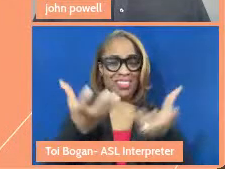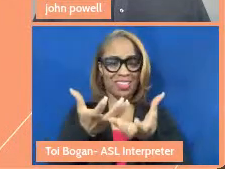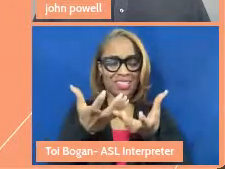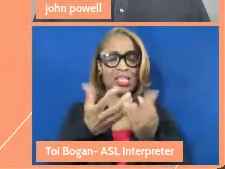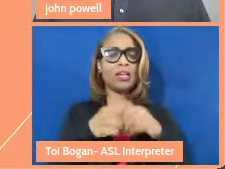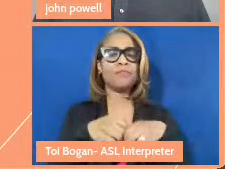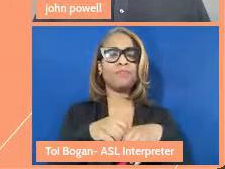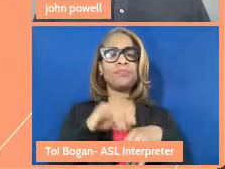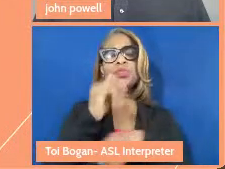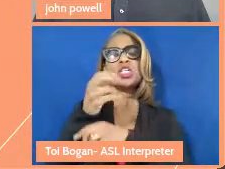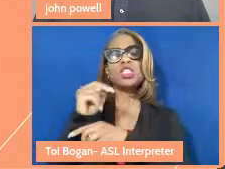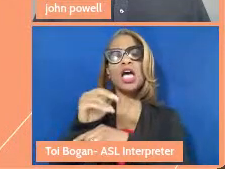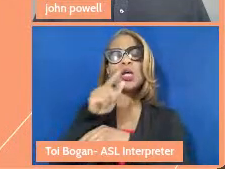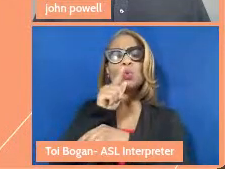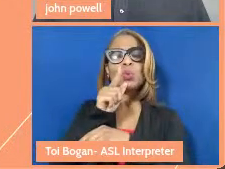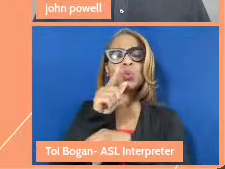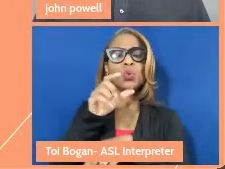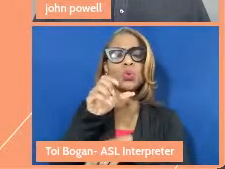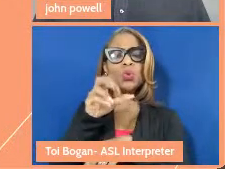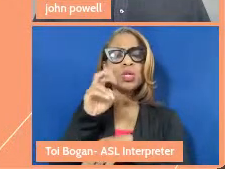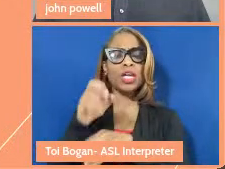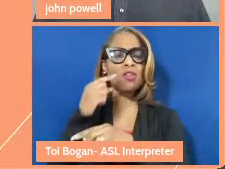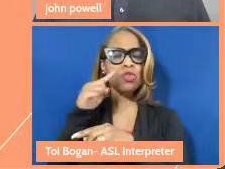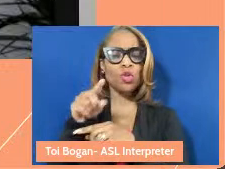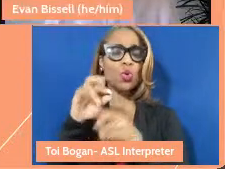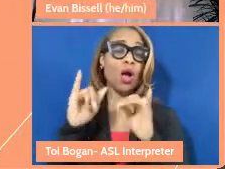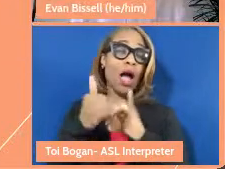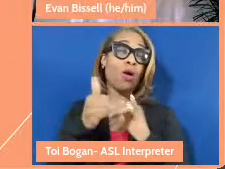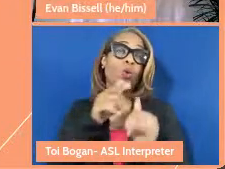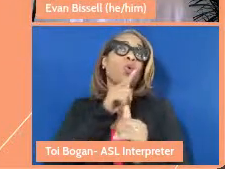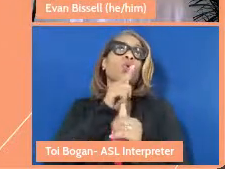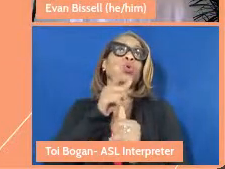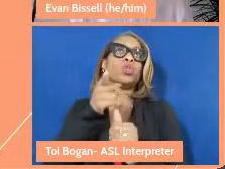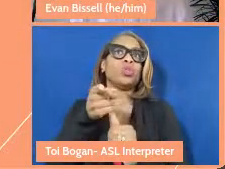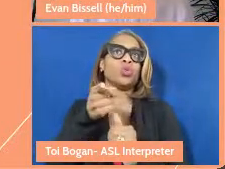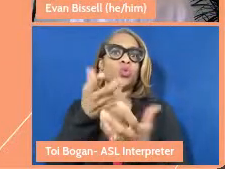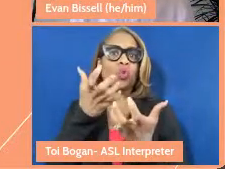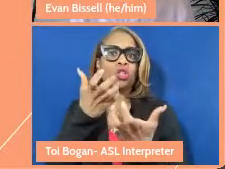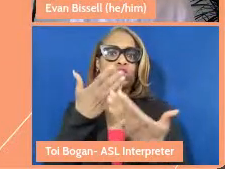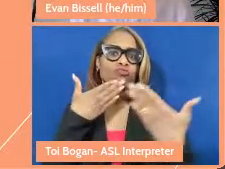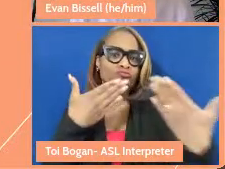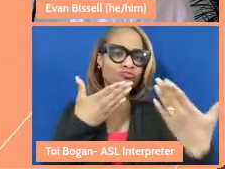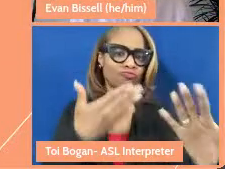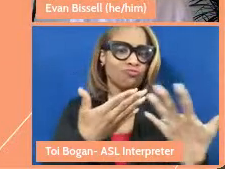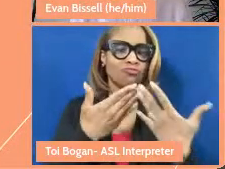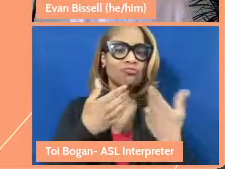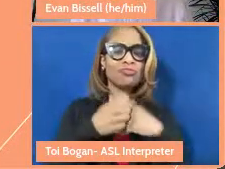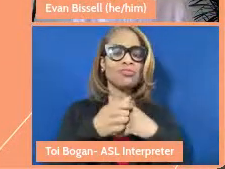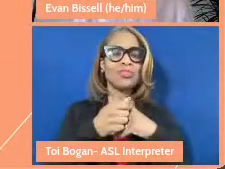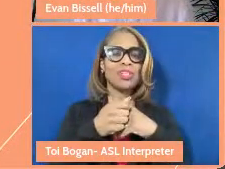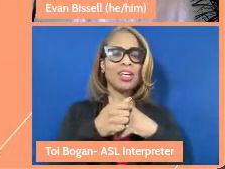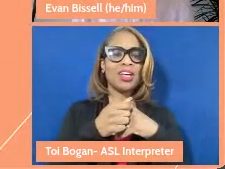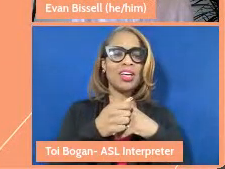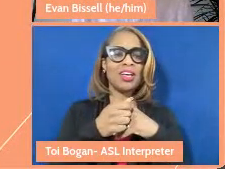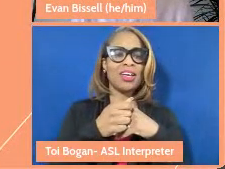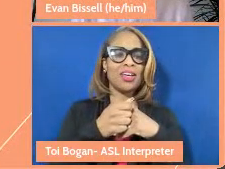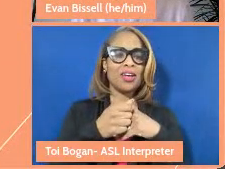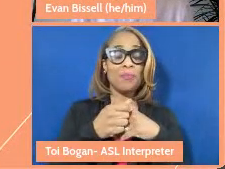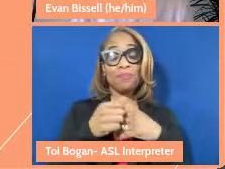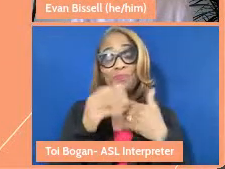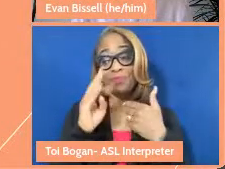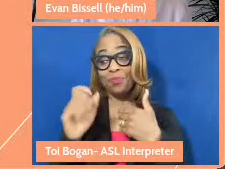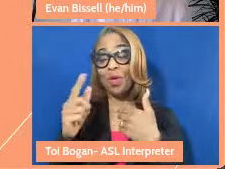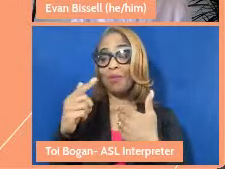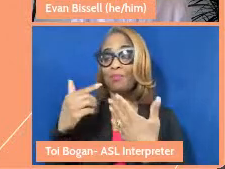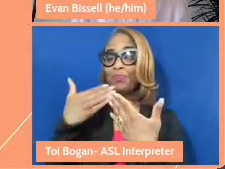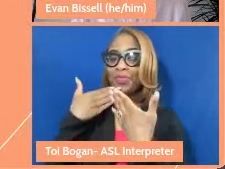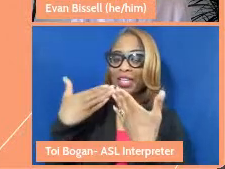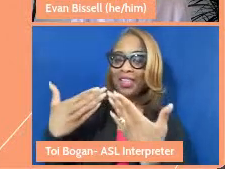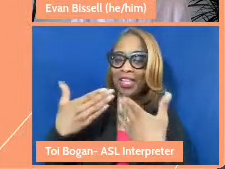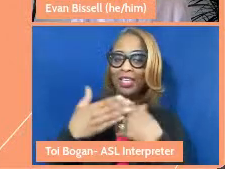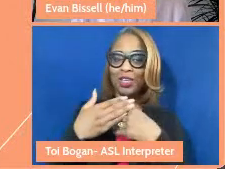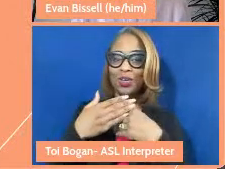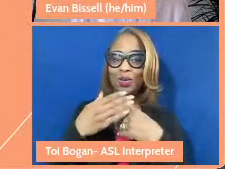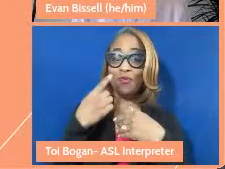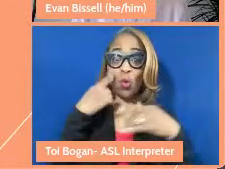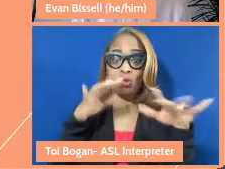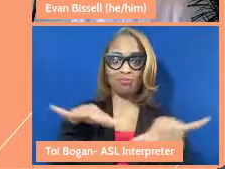you or who would you like to express gratitude to? Well, thank you for hosting this. My name is